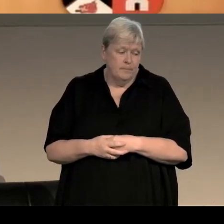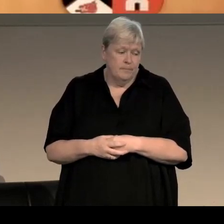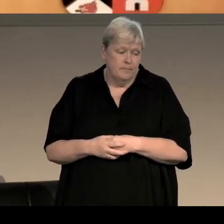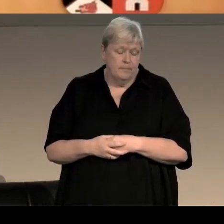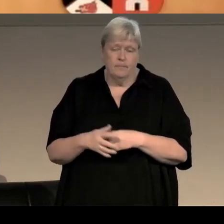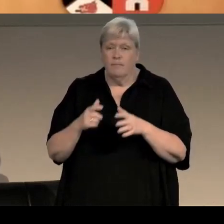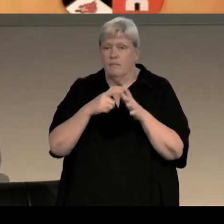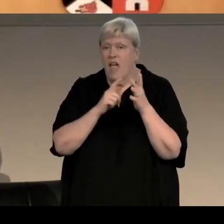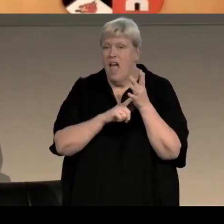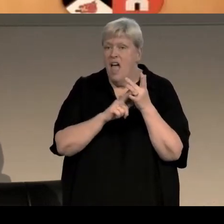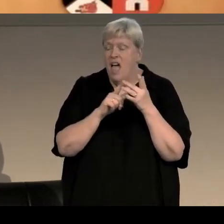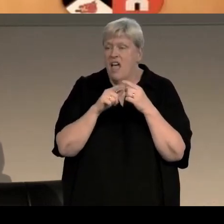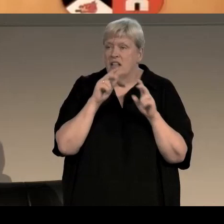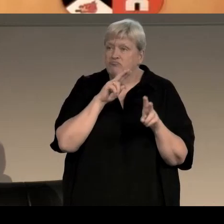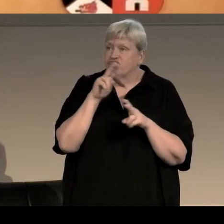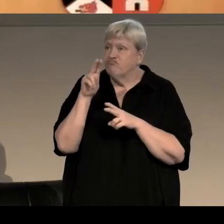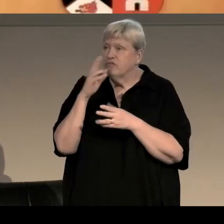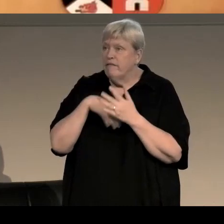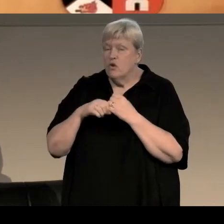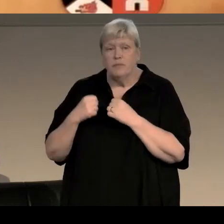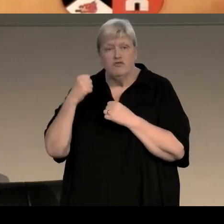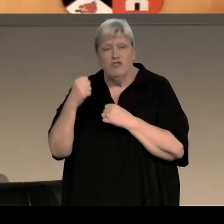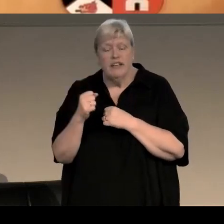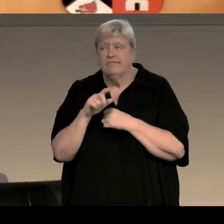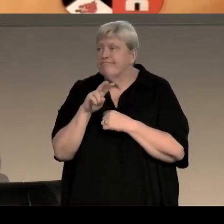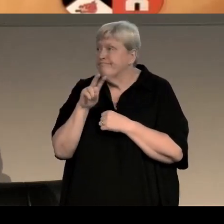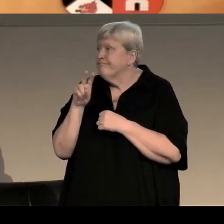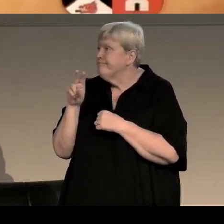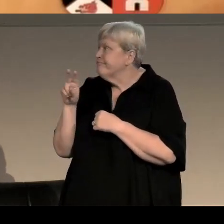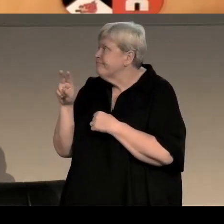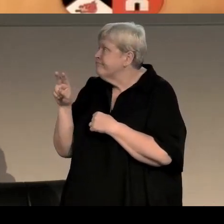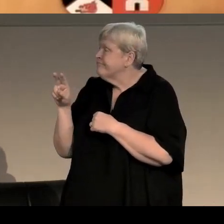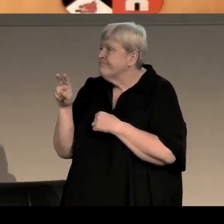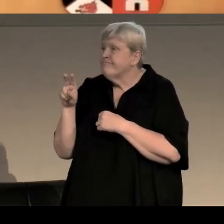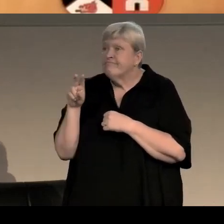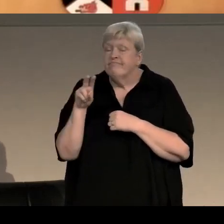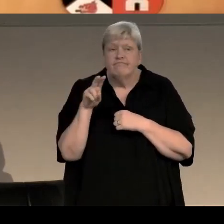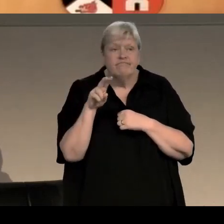Allie Burns stared out of the train carriage window at white, broken only by a line of telegraph poles.